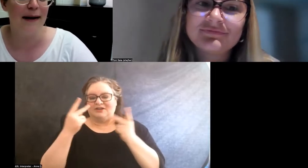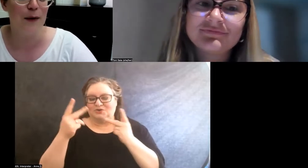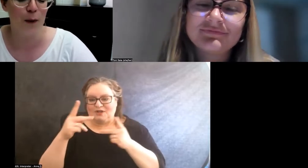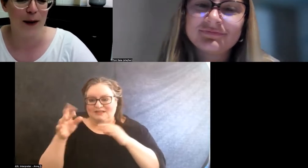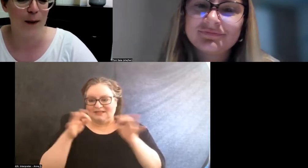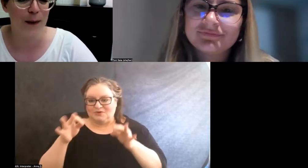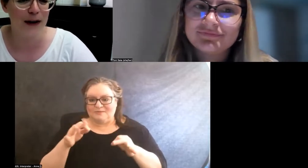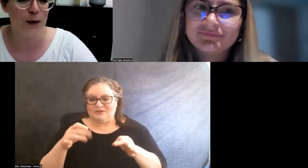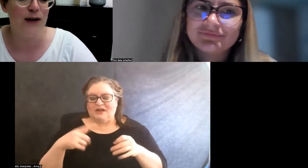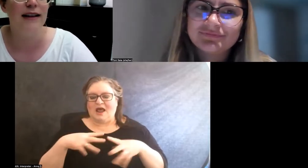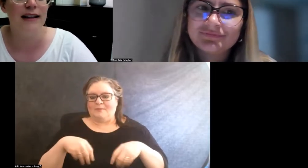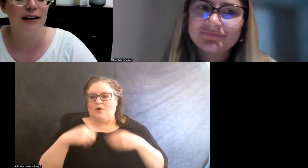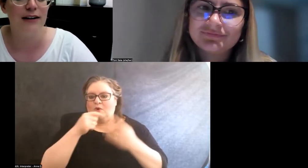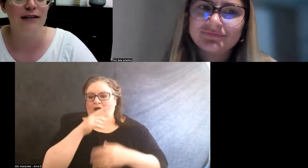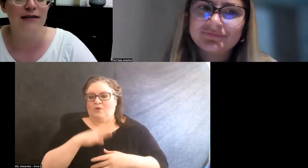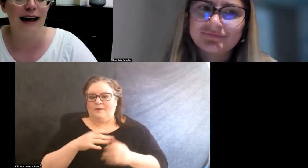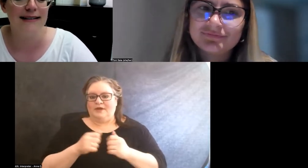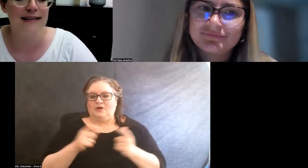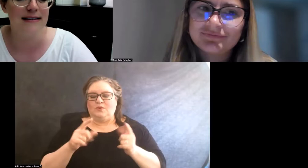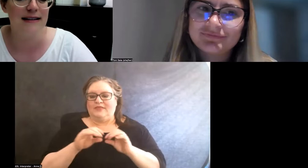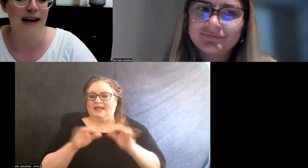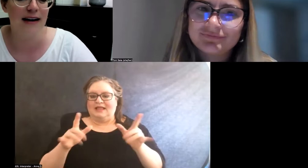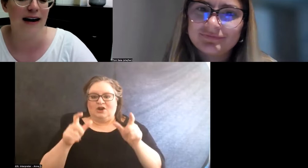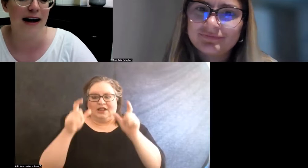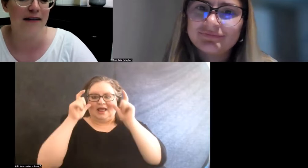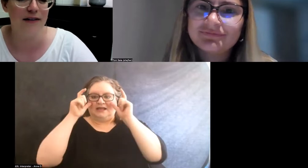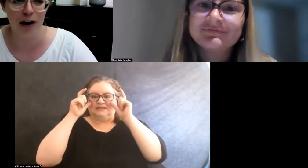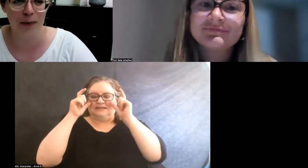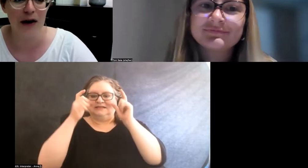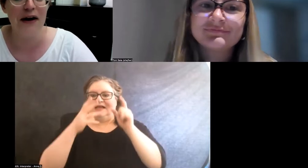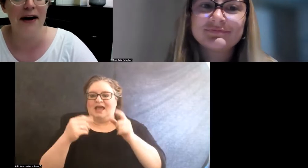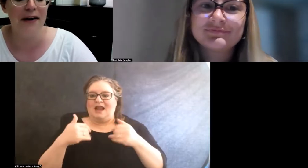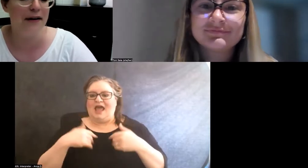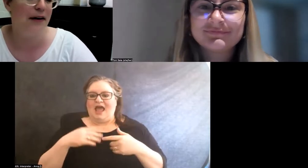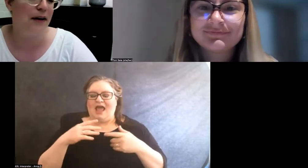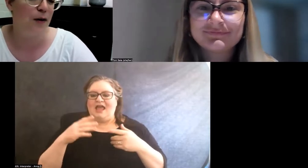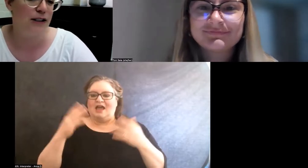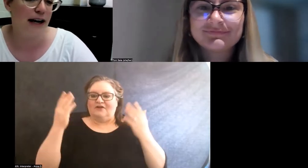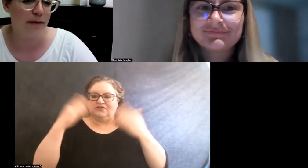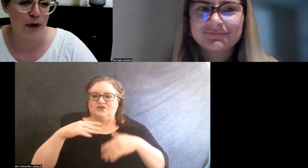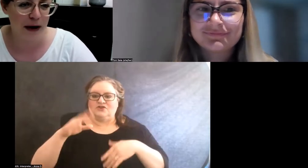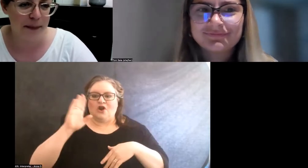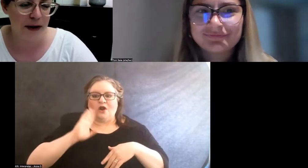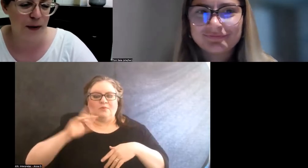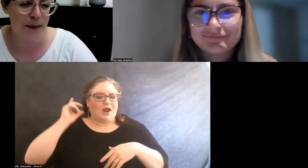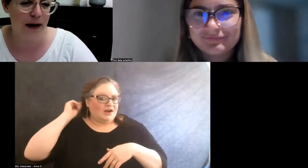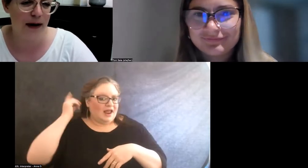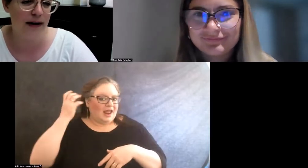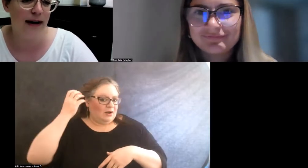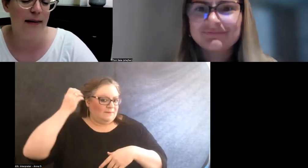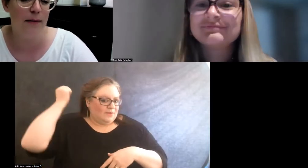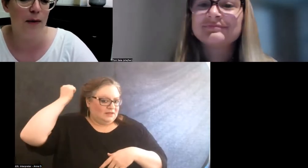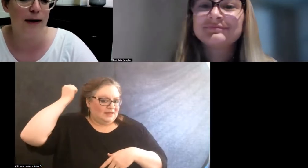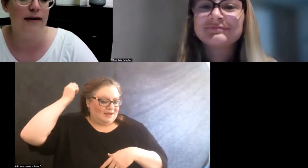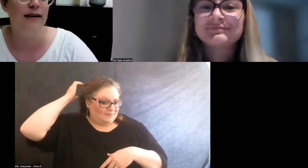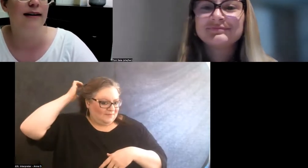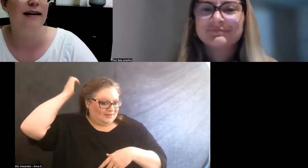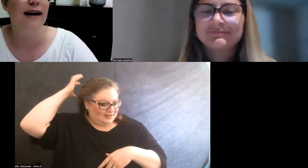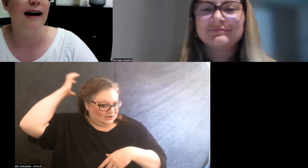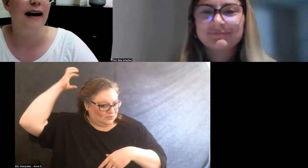I'm a white woman with clear glasses and I have dark brown hair, which I have pulled up into a bun at the moment